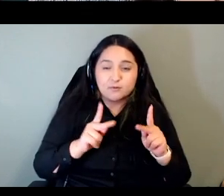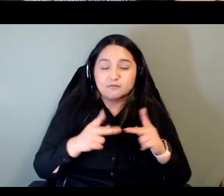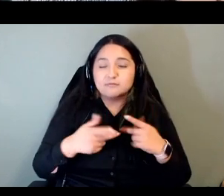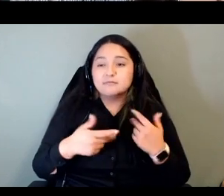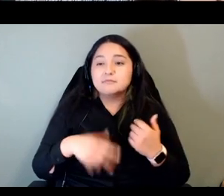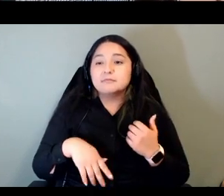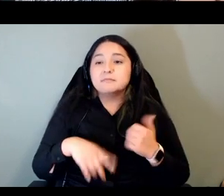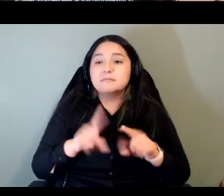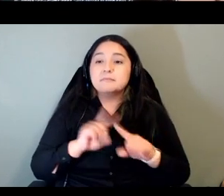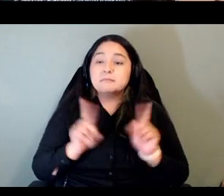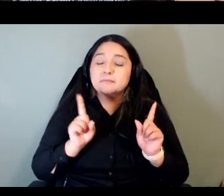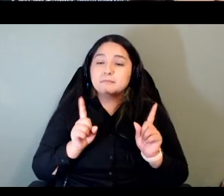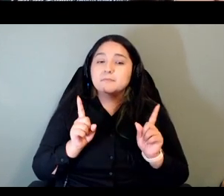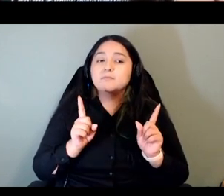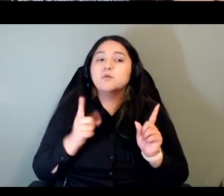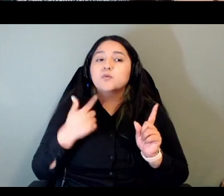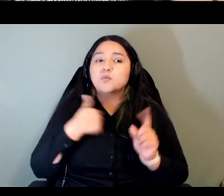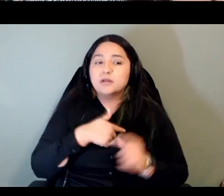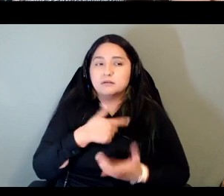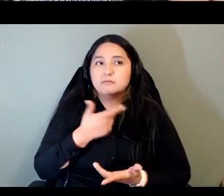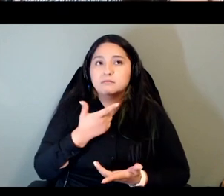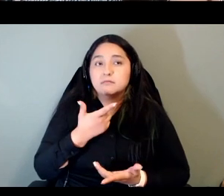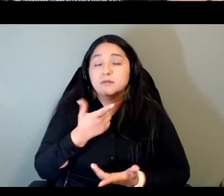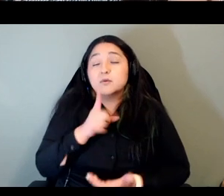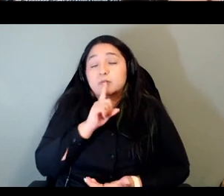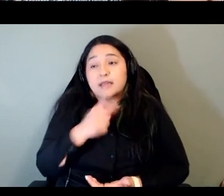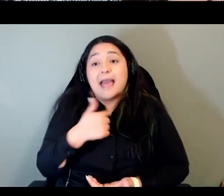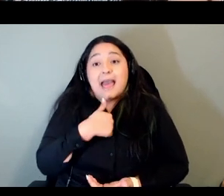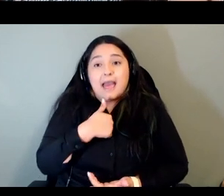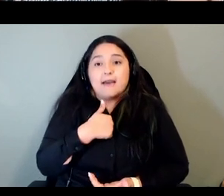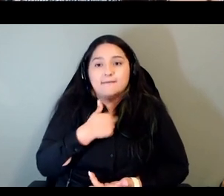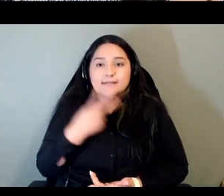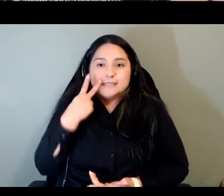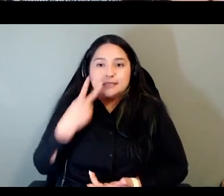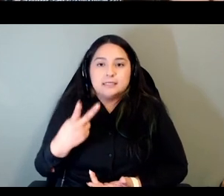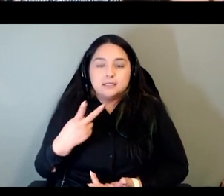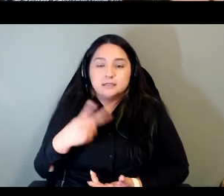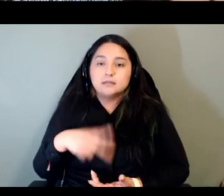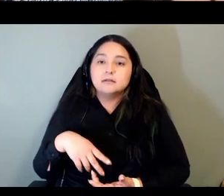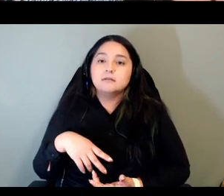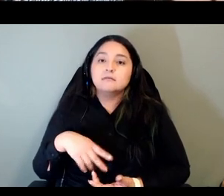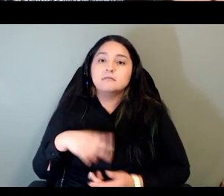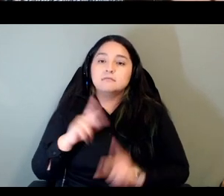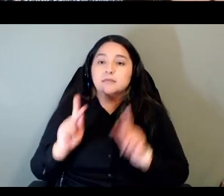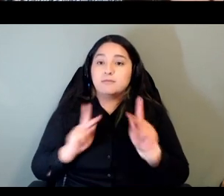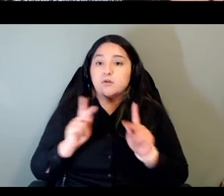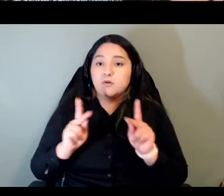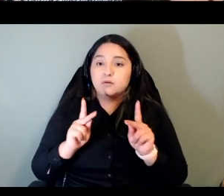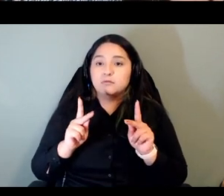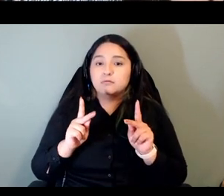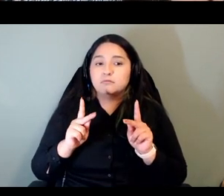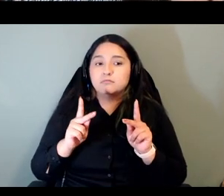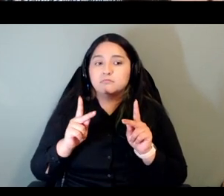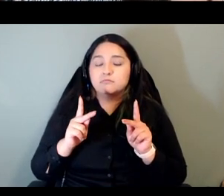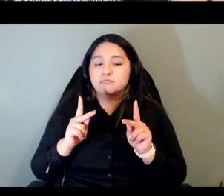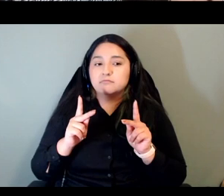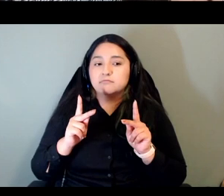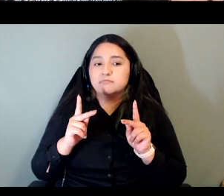see i have i've seen people moving increasingly to sort of intermediate kind of levels of